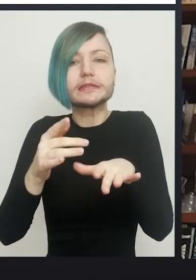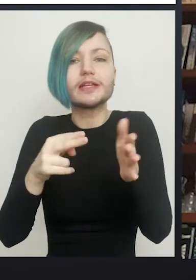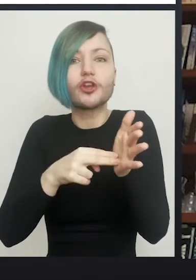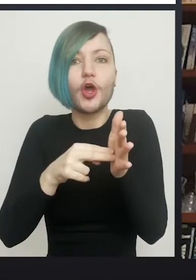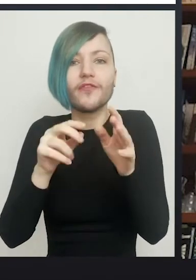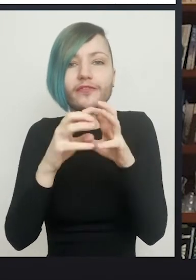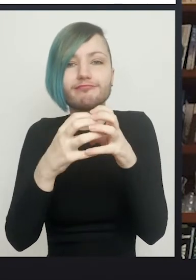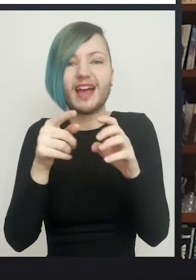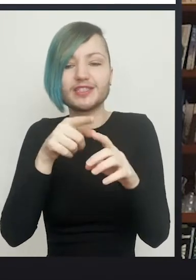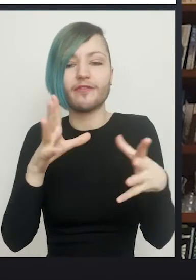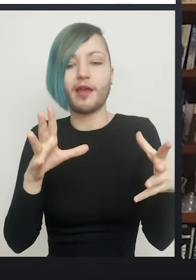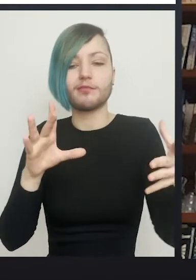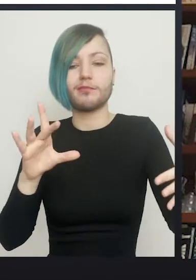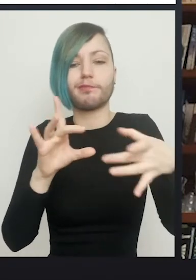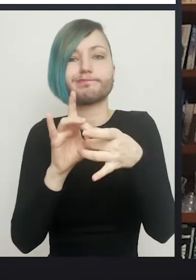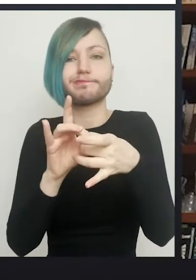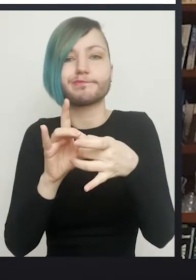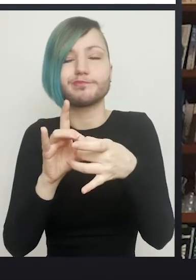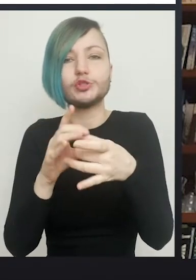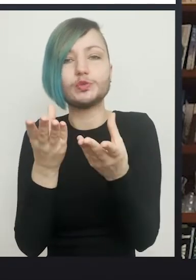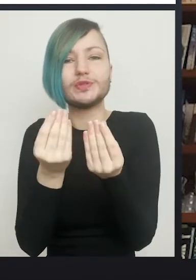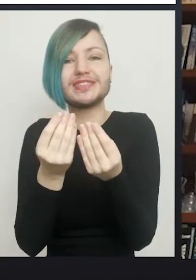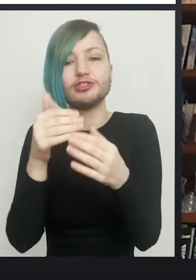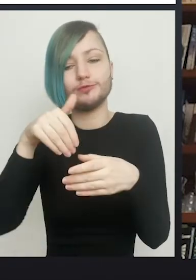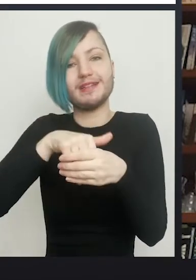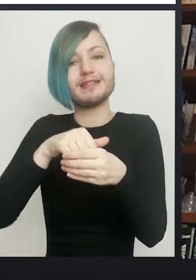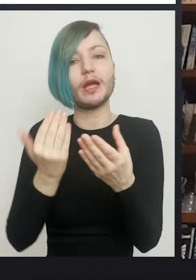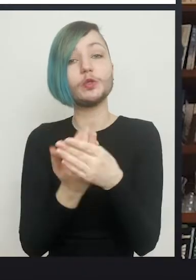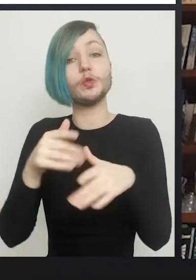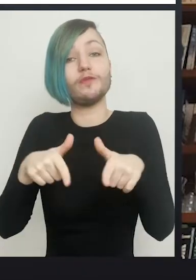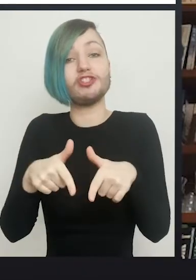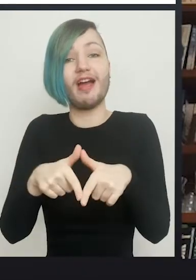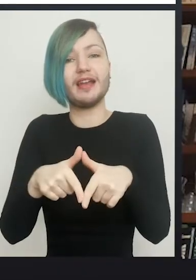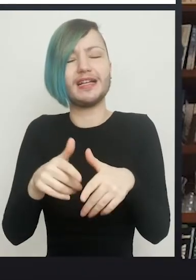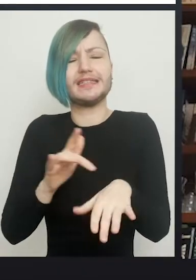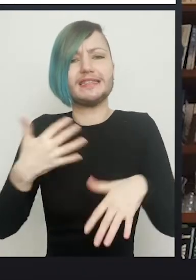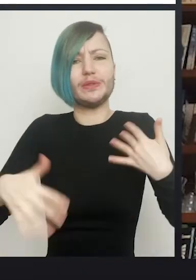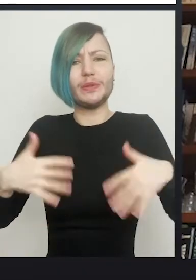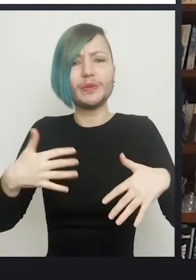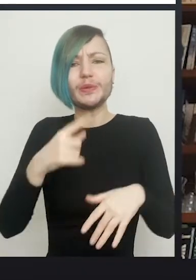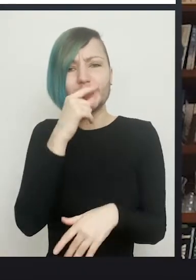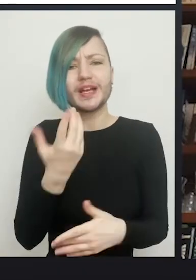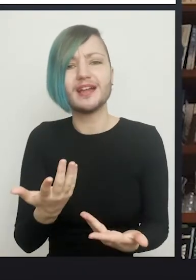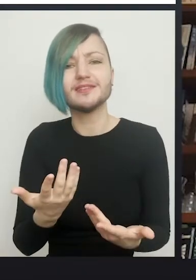to the subcutaneous tissues next to the new vagina, patients report pain.